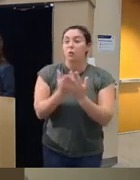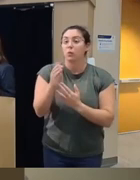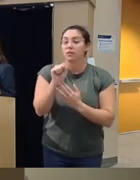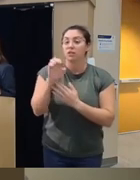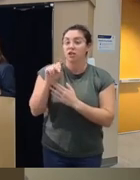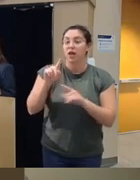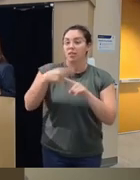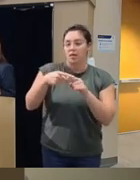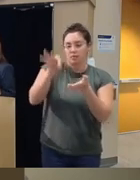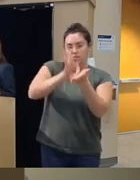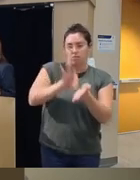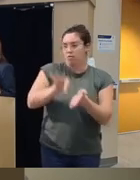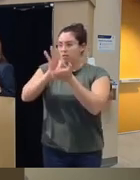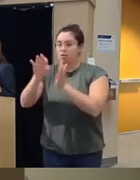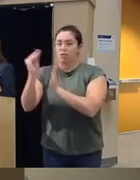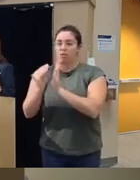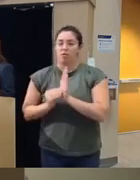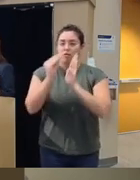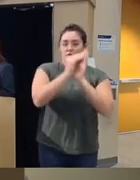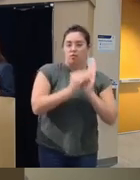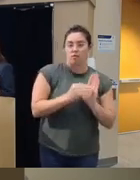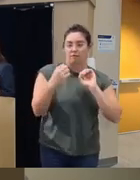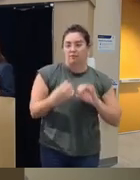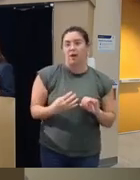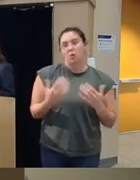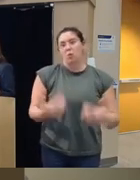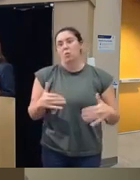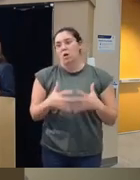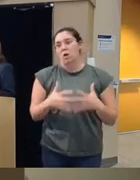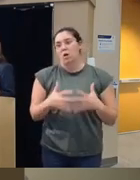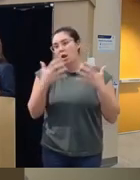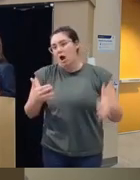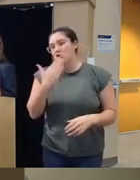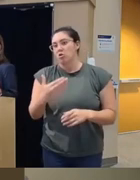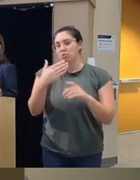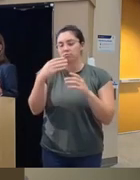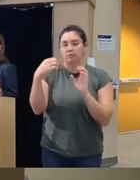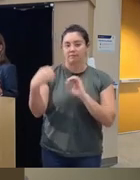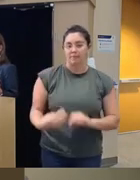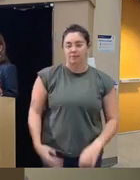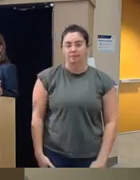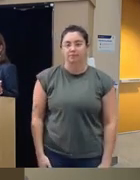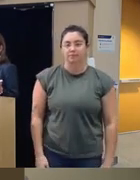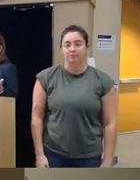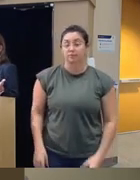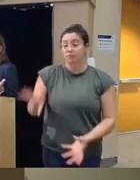us about that so uh we did get a good feedback from them um so out of 40 patients that were